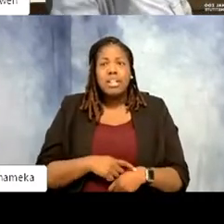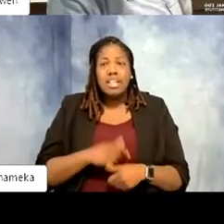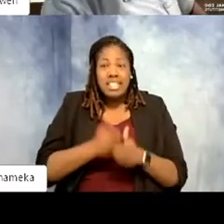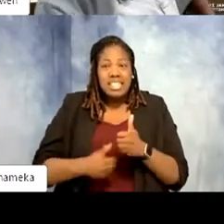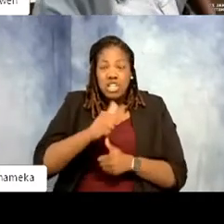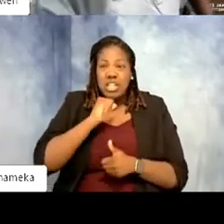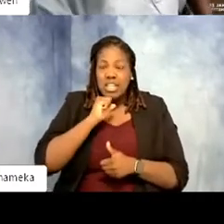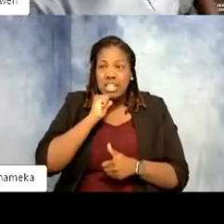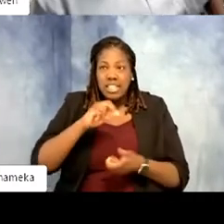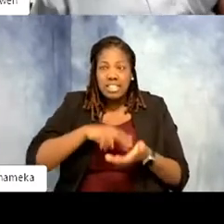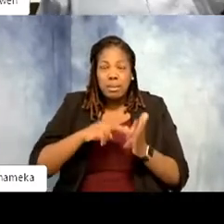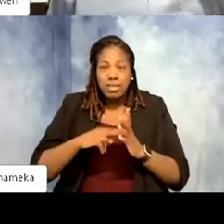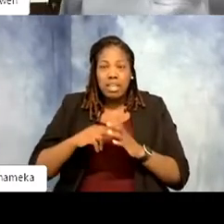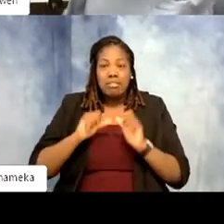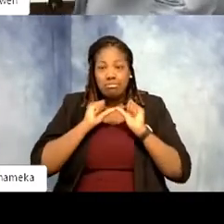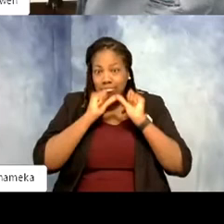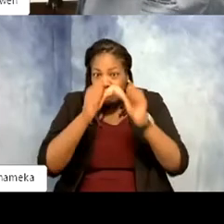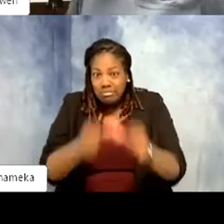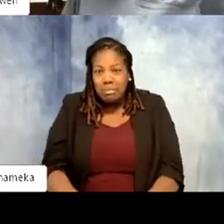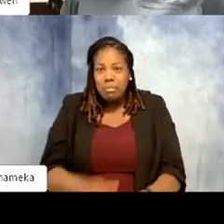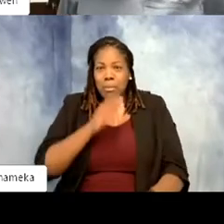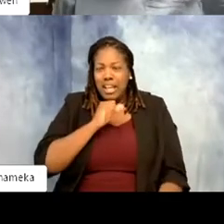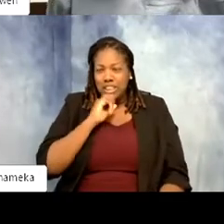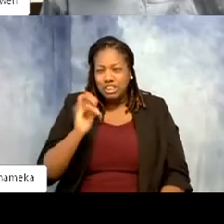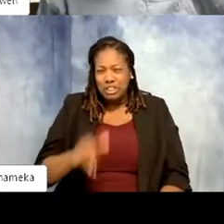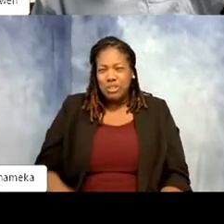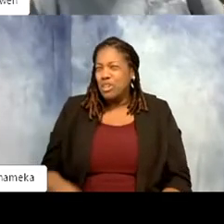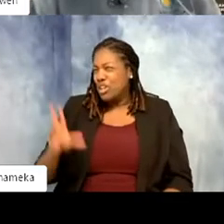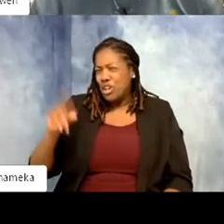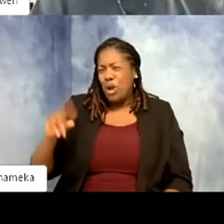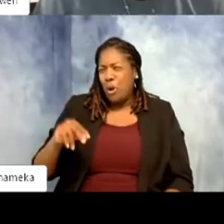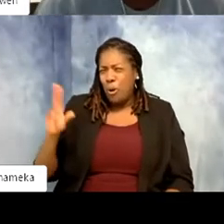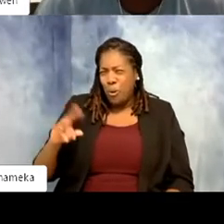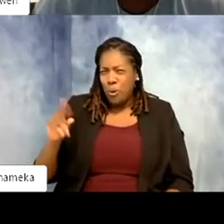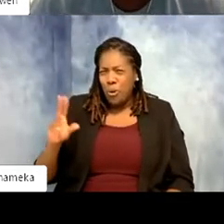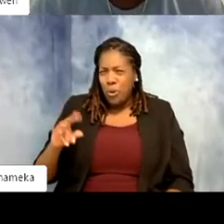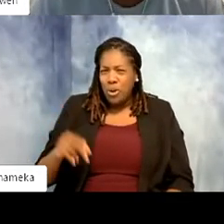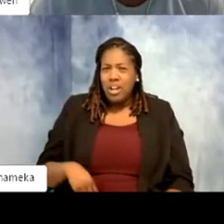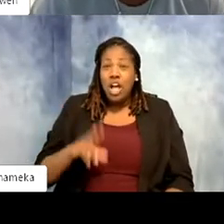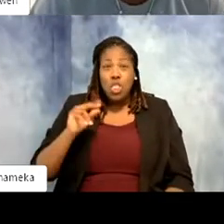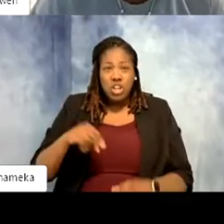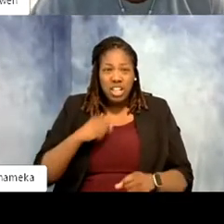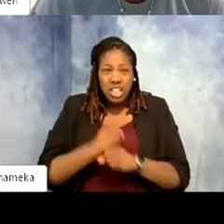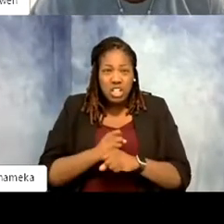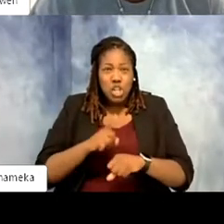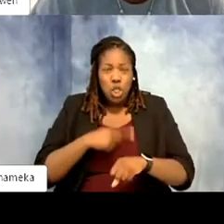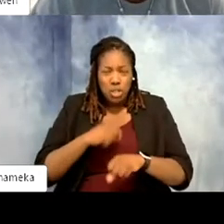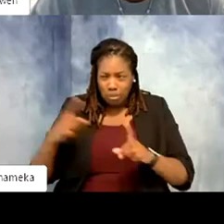but it's my age. >>Shellie: No we won't have that! 30 years is a really really long time. Have you always